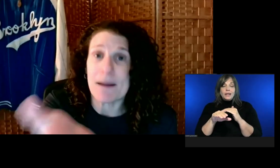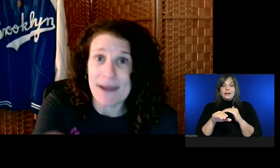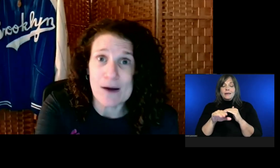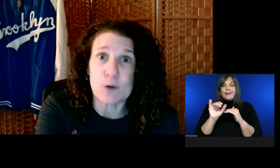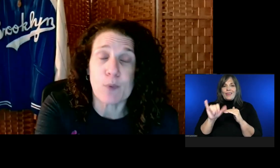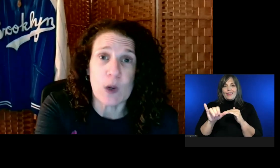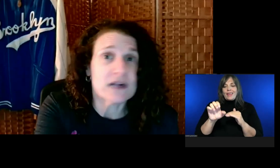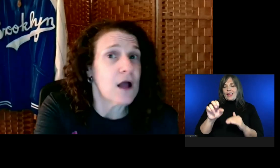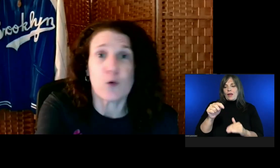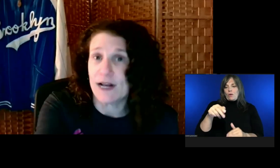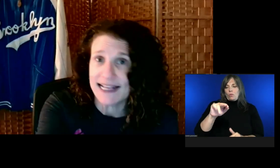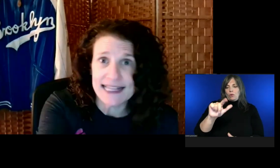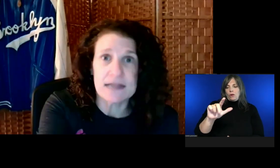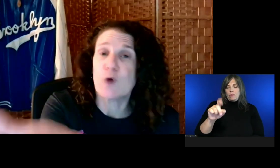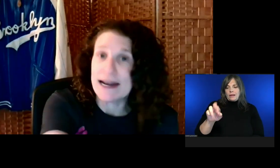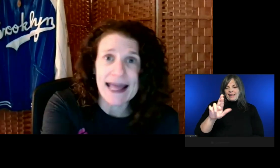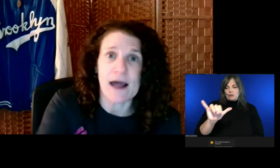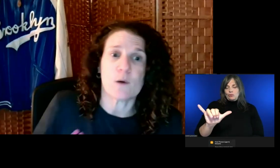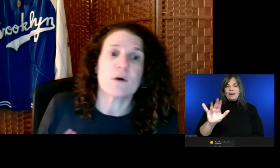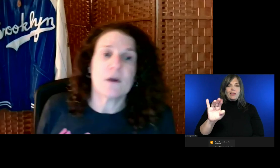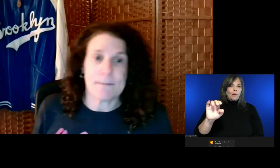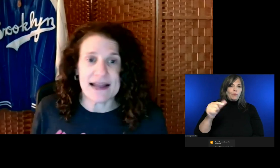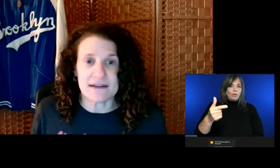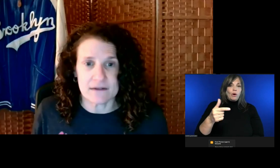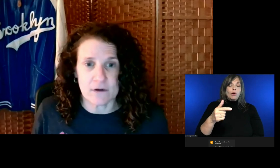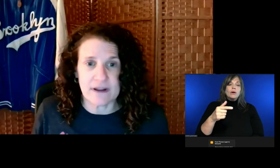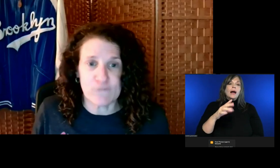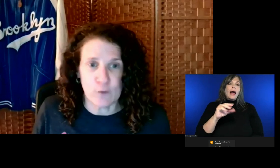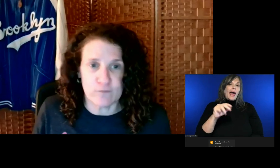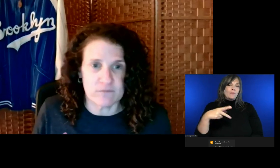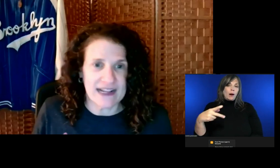You can also get my PowerPoint right now.